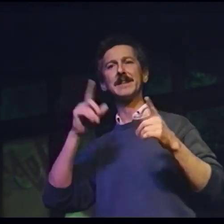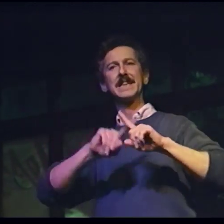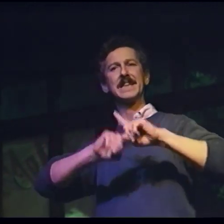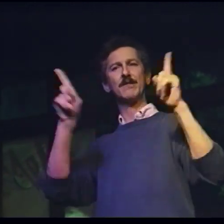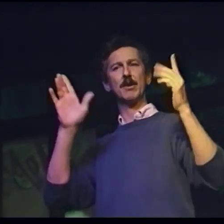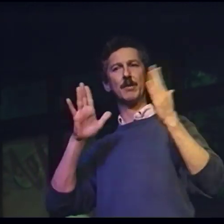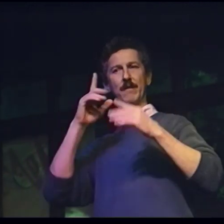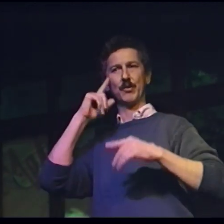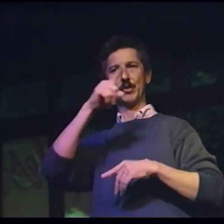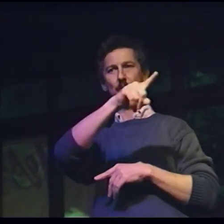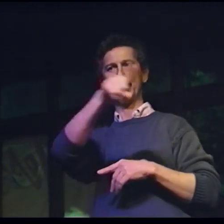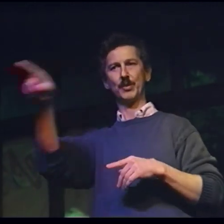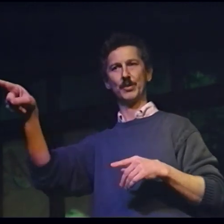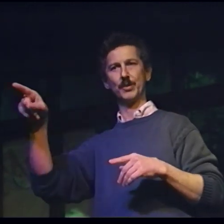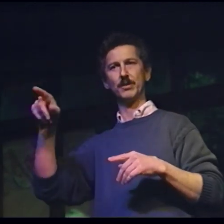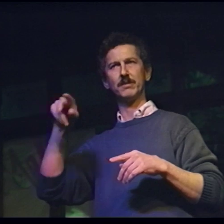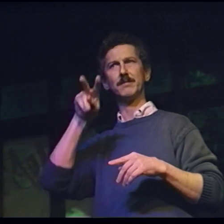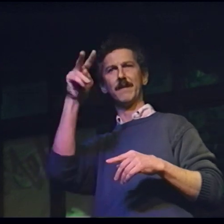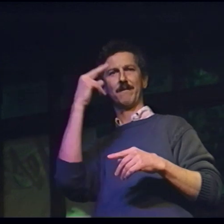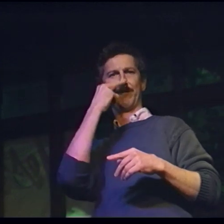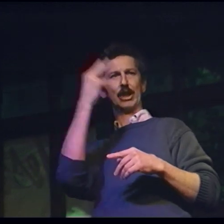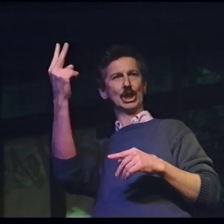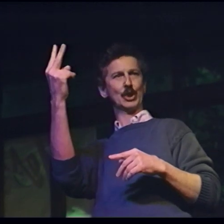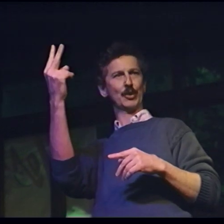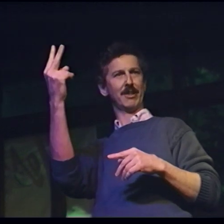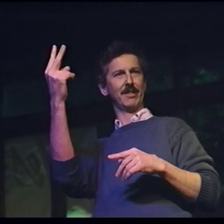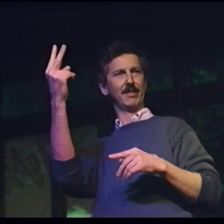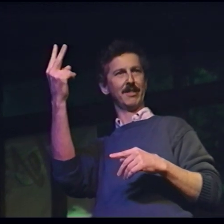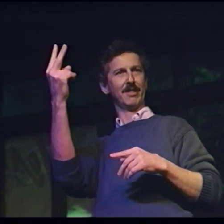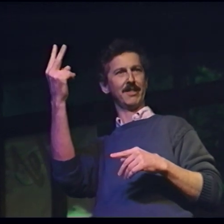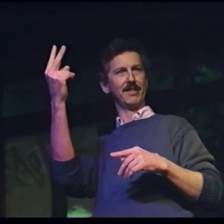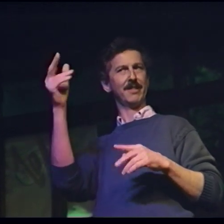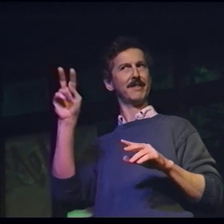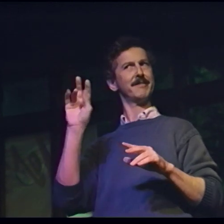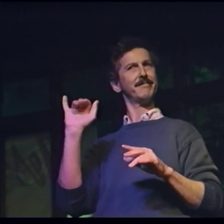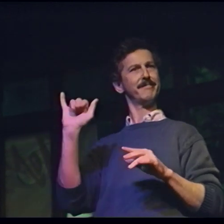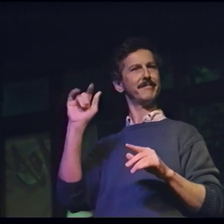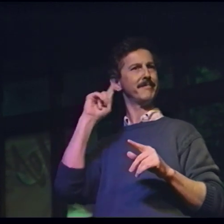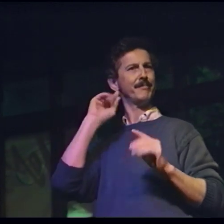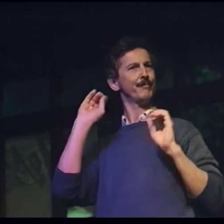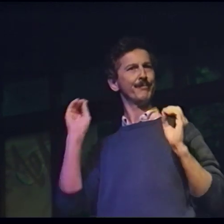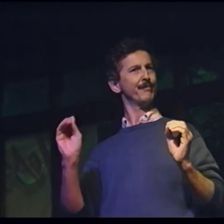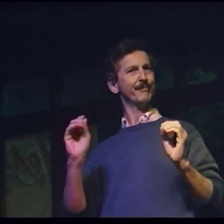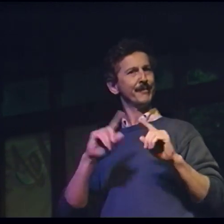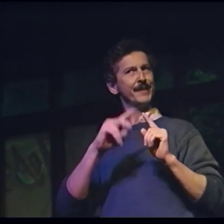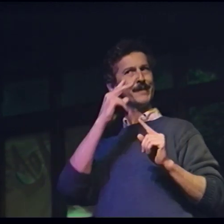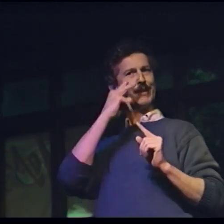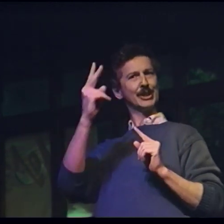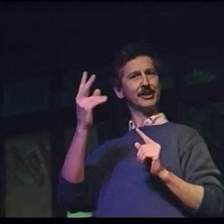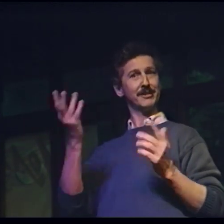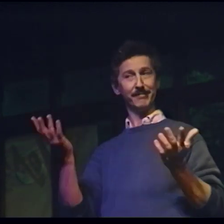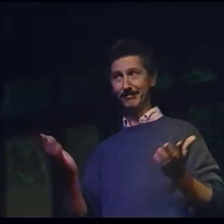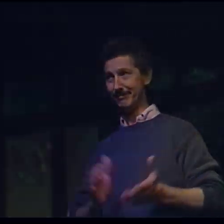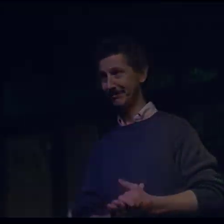I think it will be a different kind of approach for you to see the poem without any sound, so, I'll give you chance to read it first.